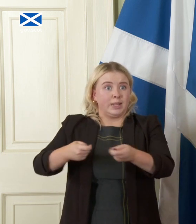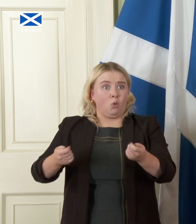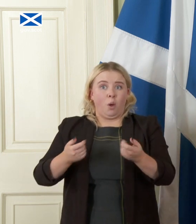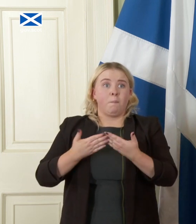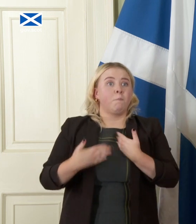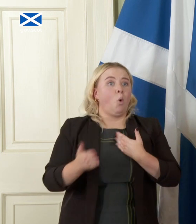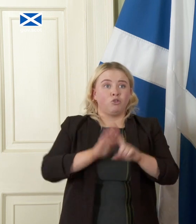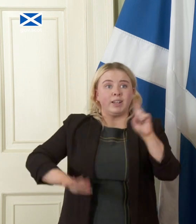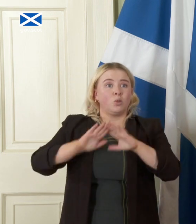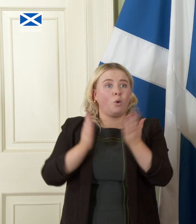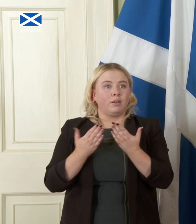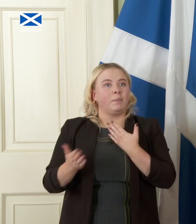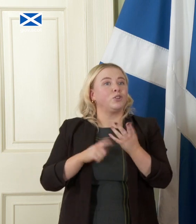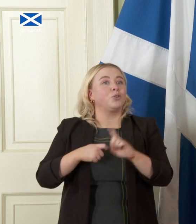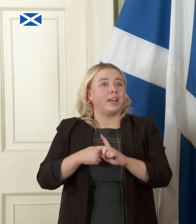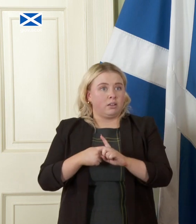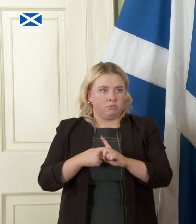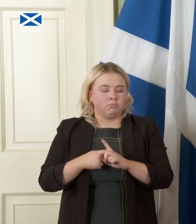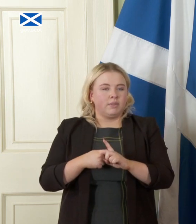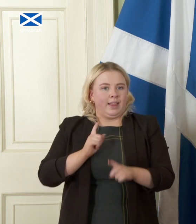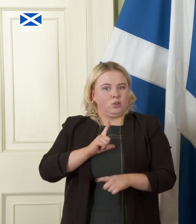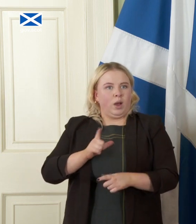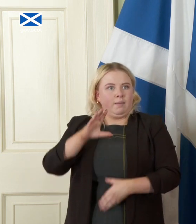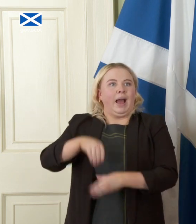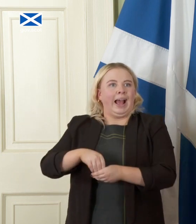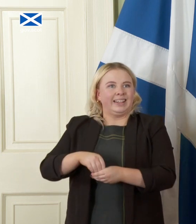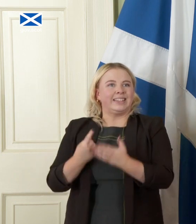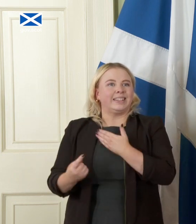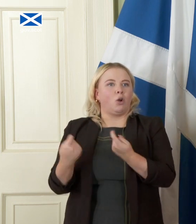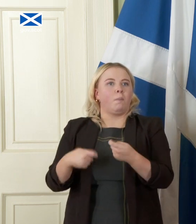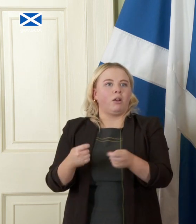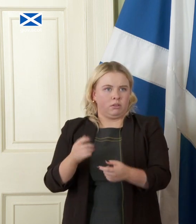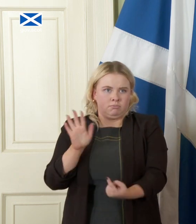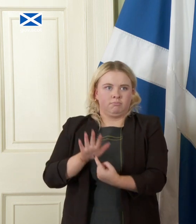is why getting back into to that single market is important but we would learn from international